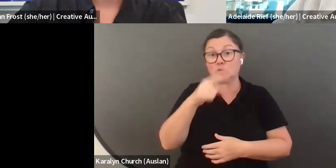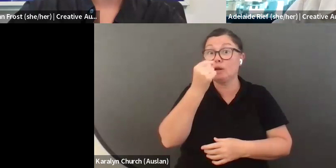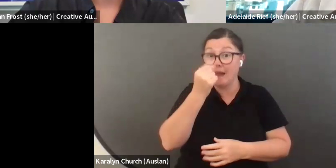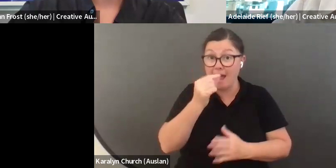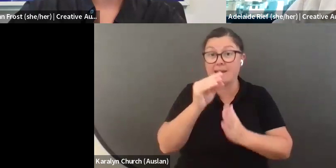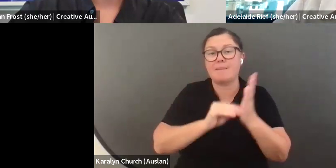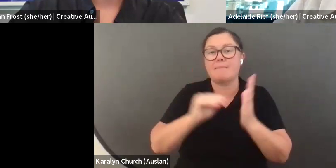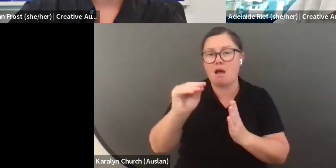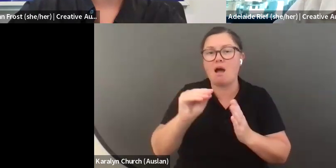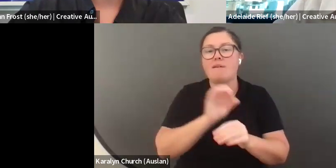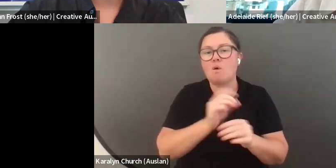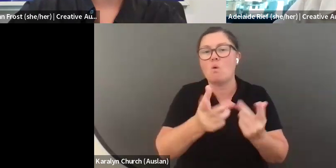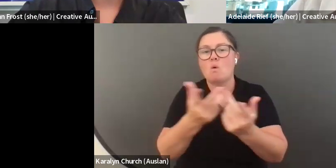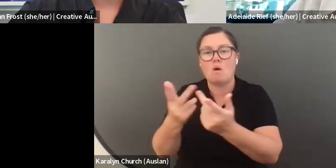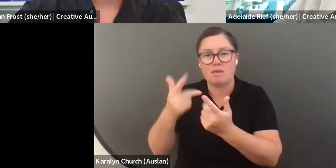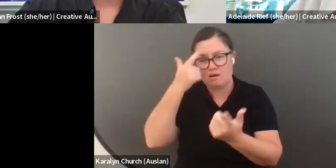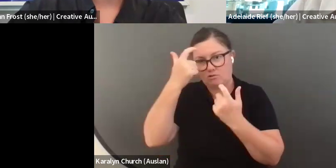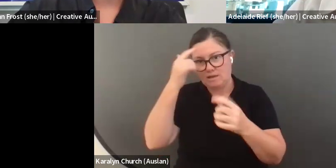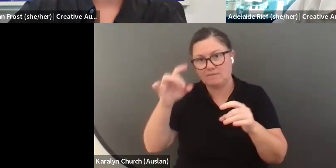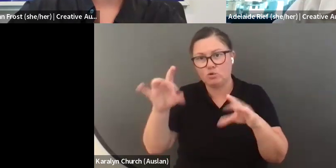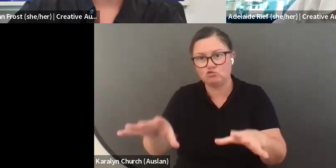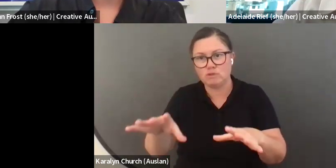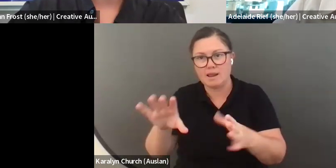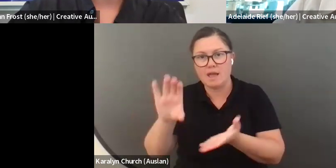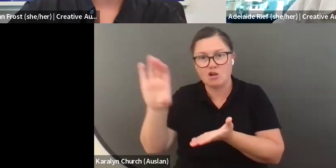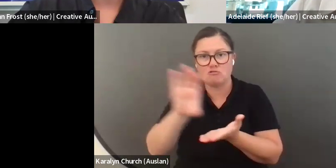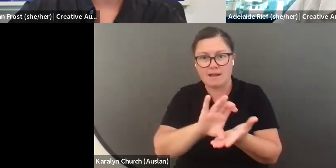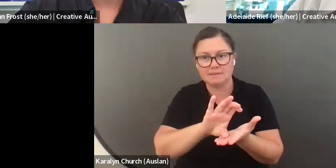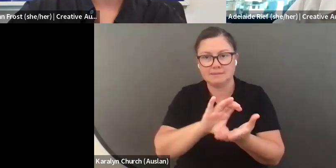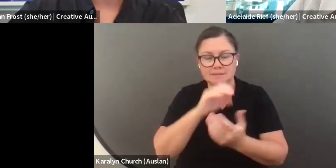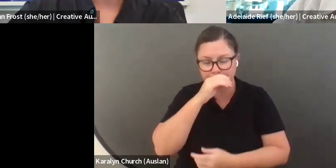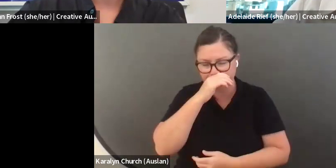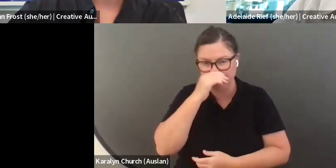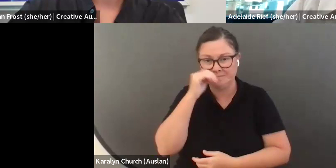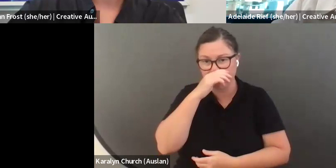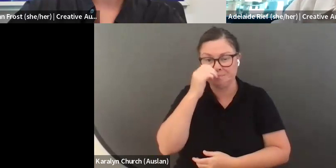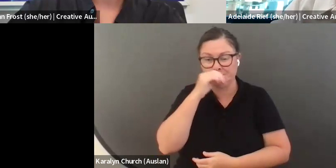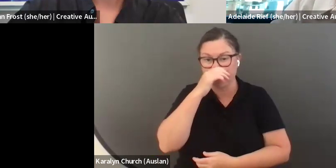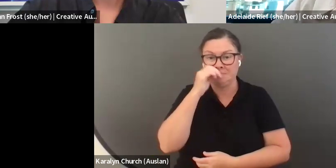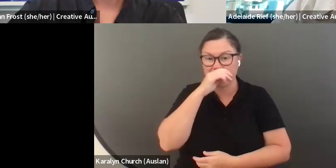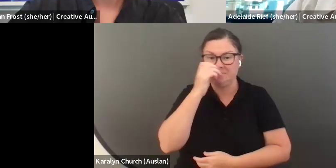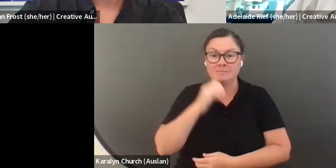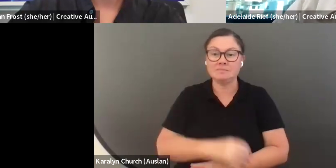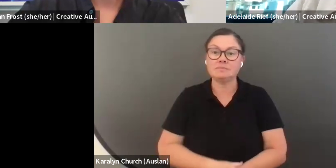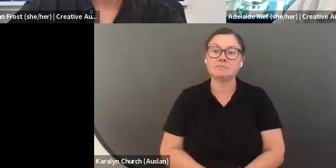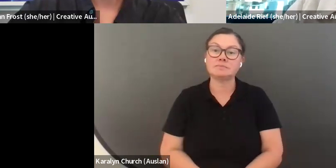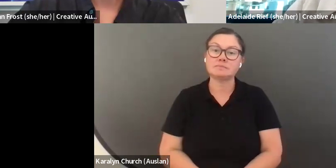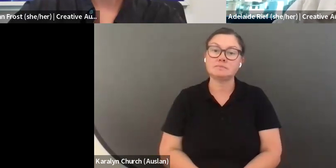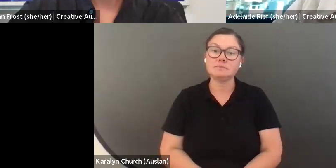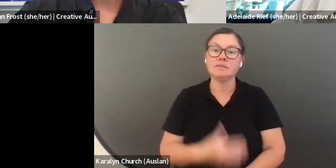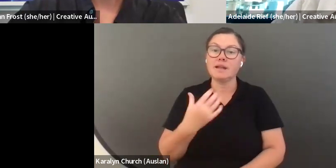very likely that you will be eligible to apply for both of those opportunities. I hope that has helped. with that question. I